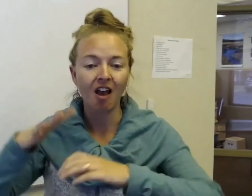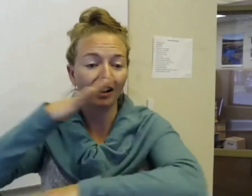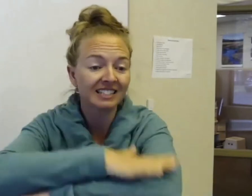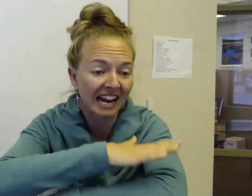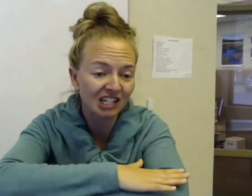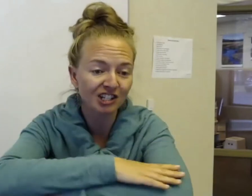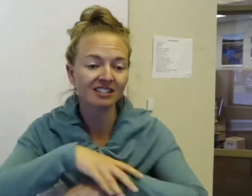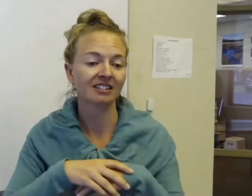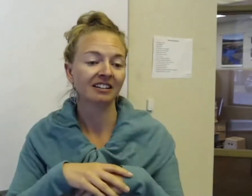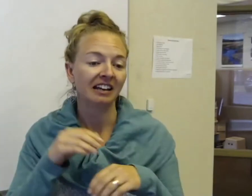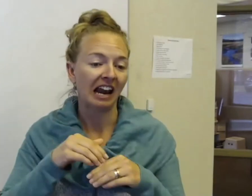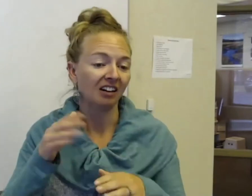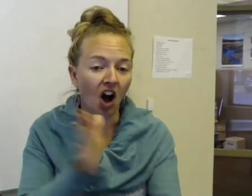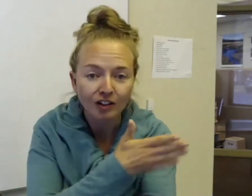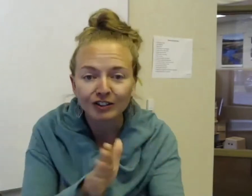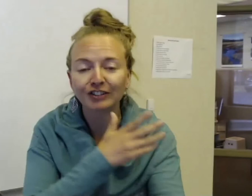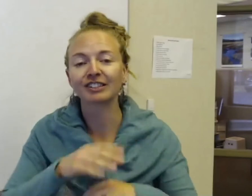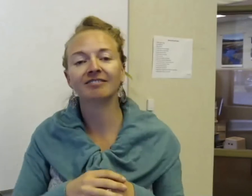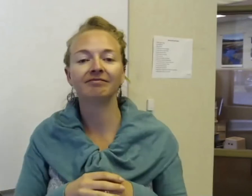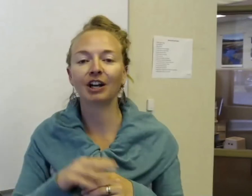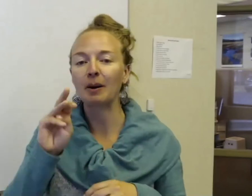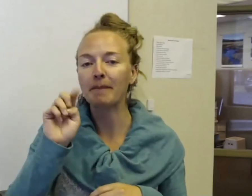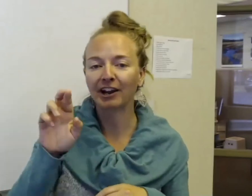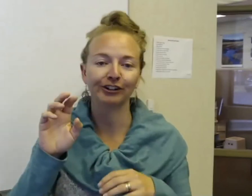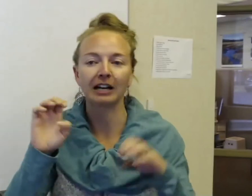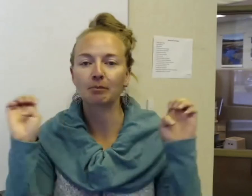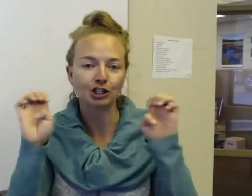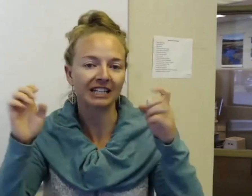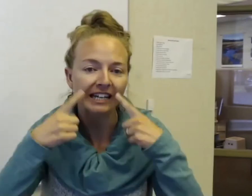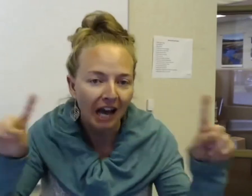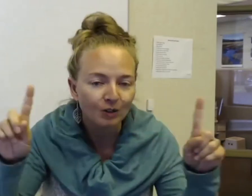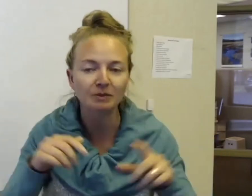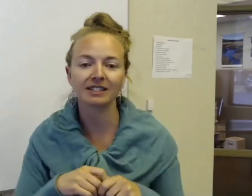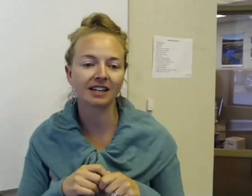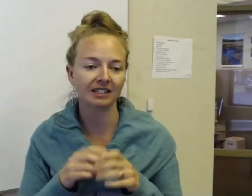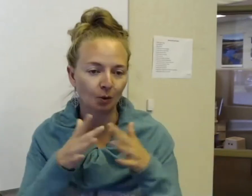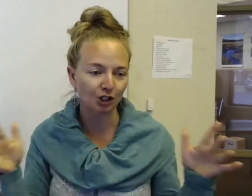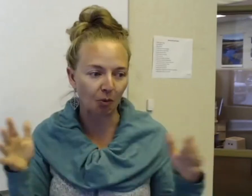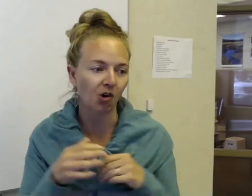on stages, at concerts, you know, at mayor emergency announcements, and so much more.